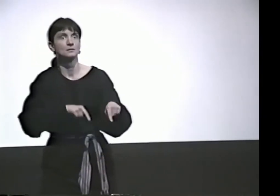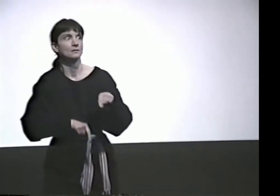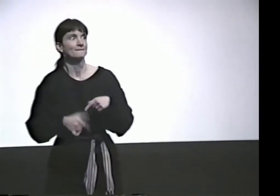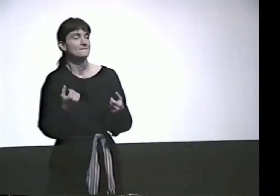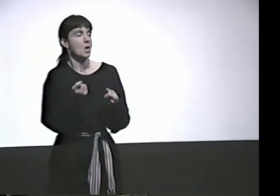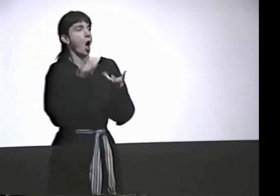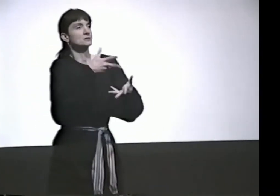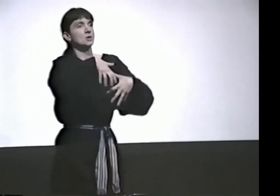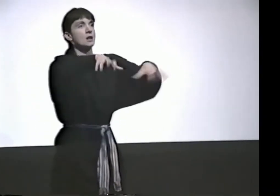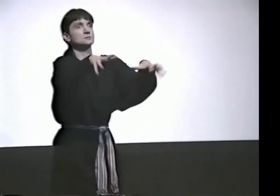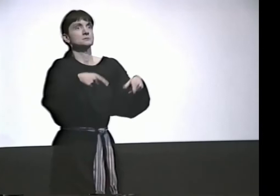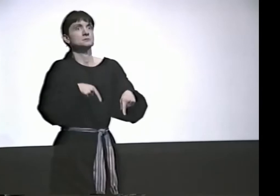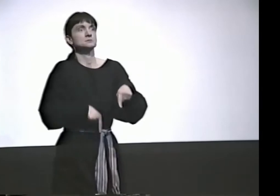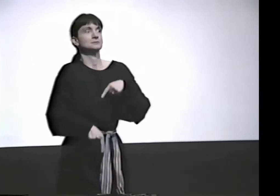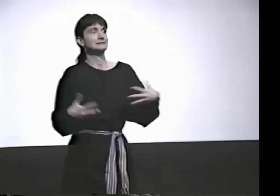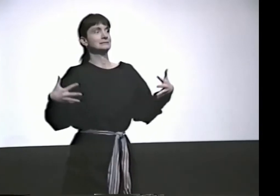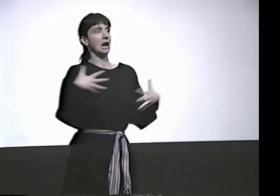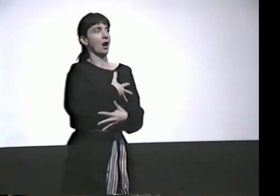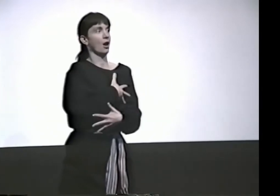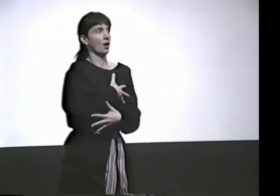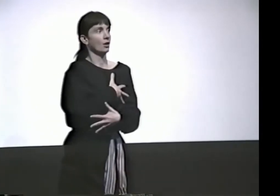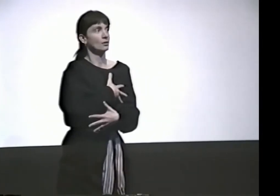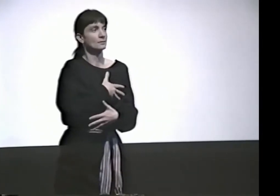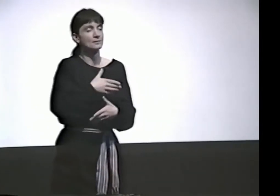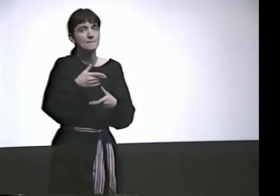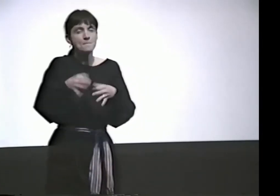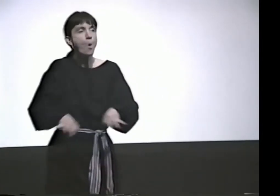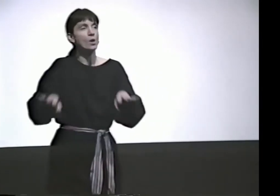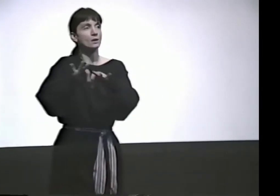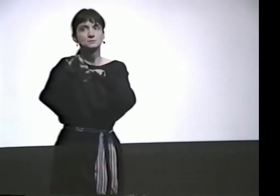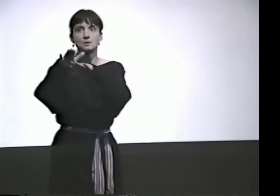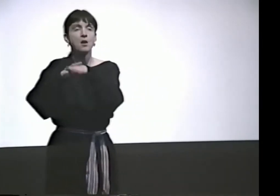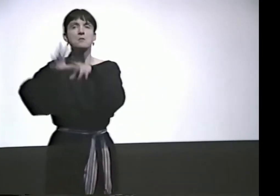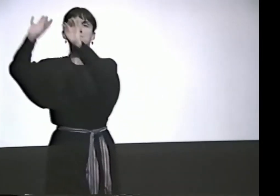SO THAT I'M BUILDING UP THE AUDIENCE'S EXPECTATIONS AND THEIR FEARS.